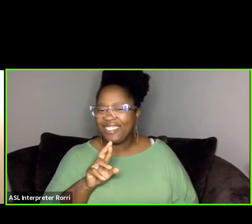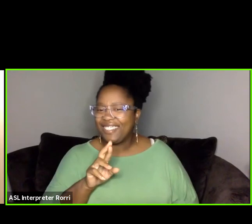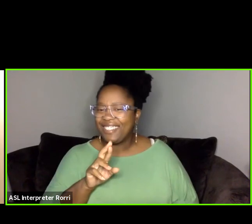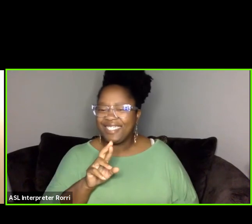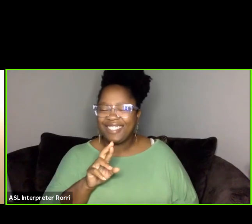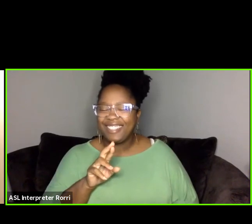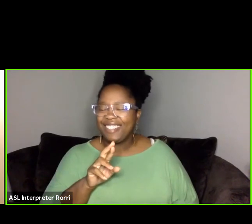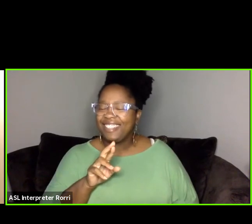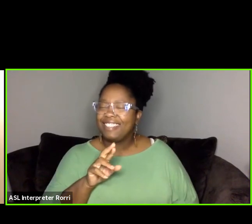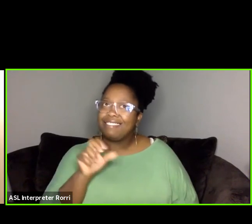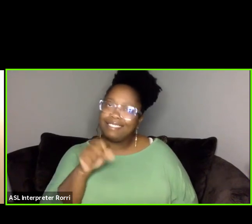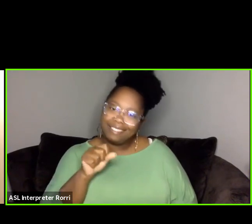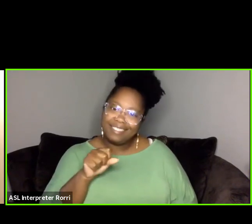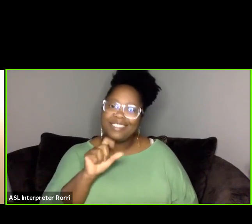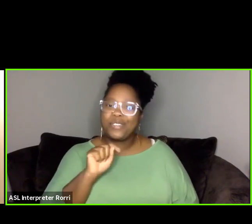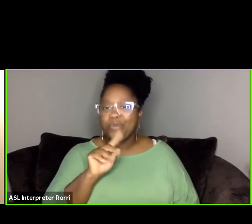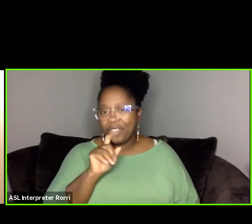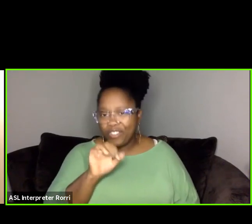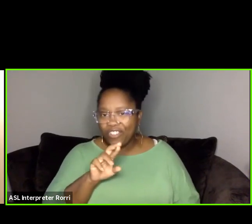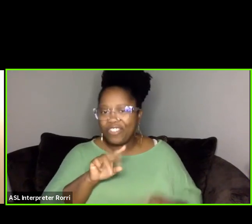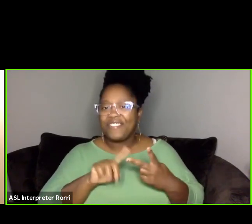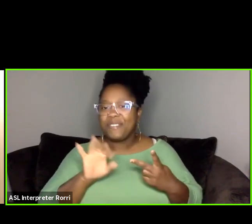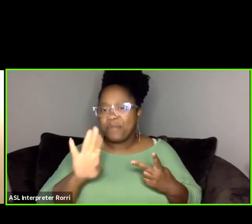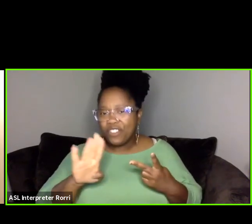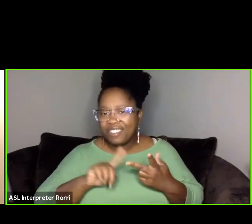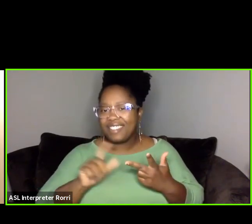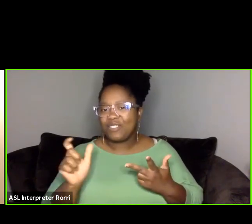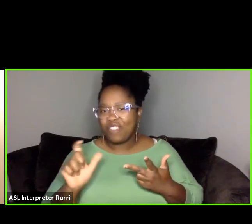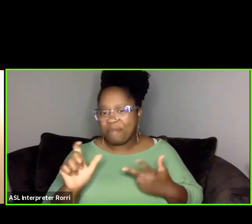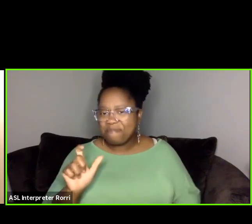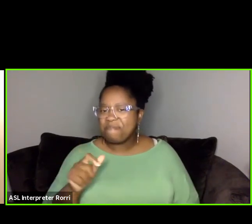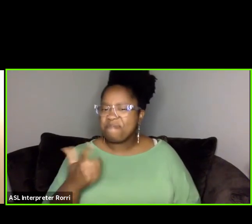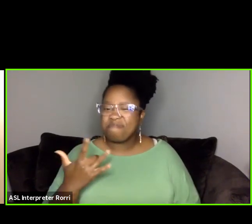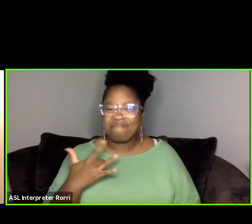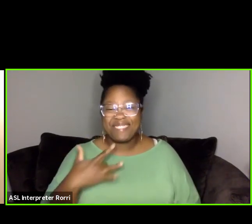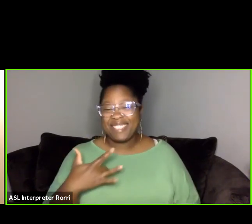I'm on Twitter, Facebook, Instagram, you know, the usual places.